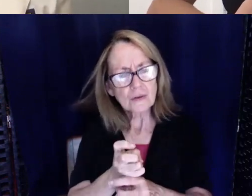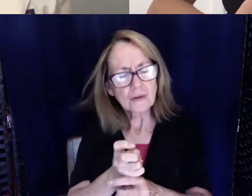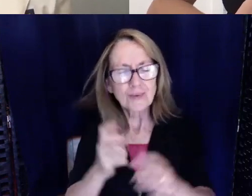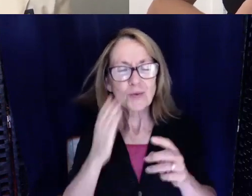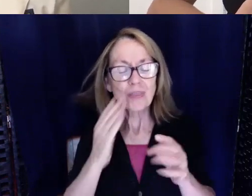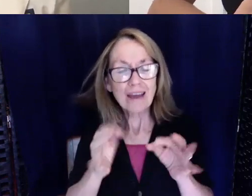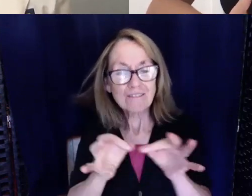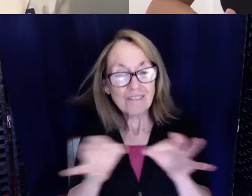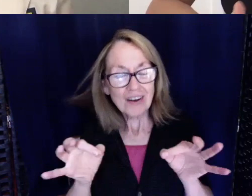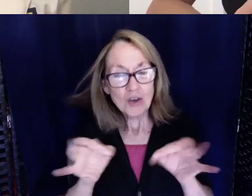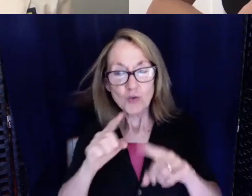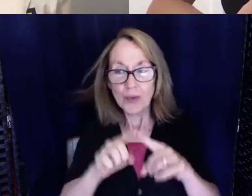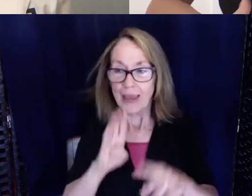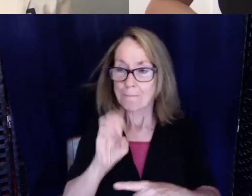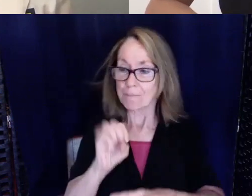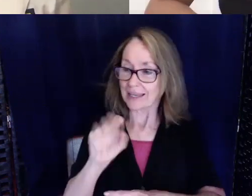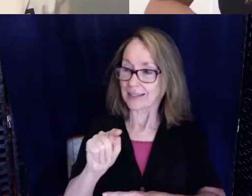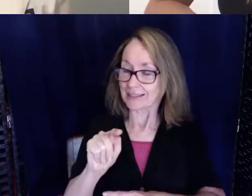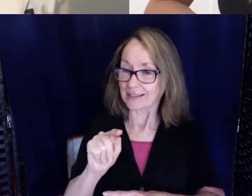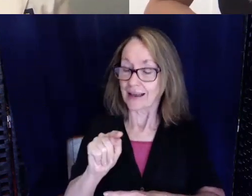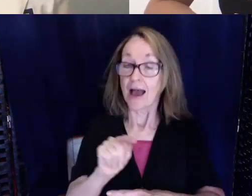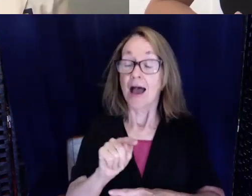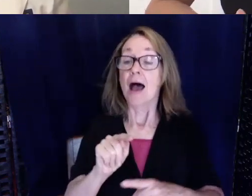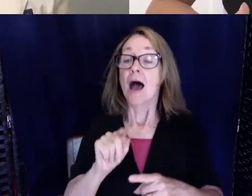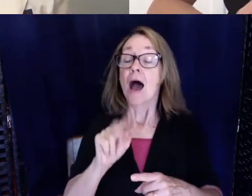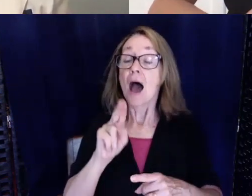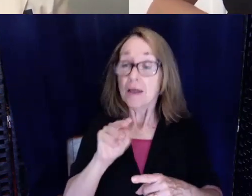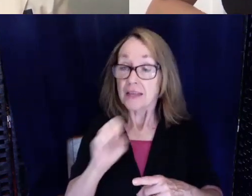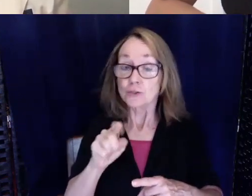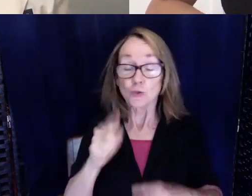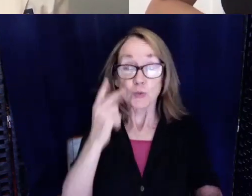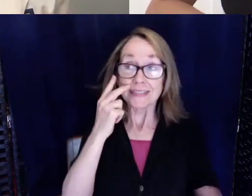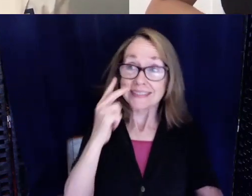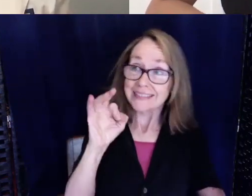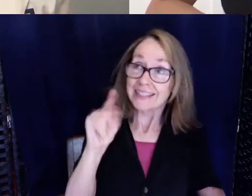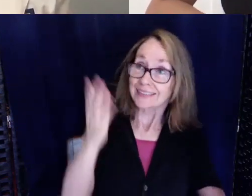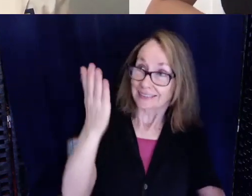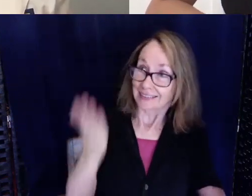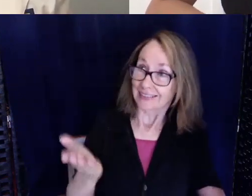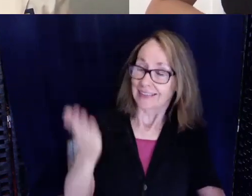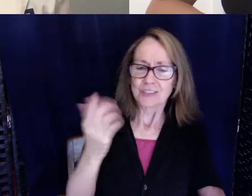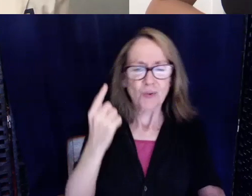"you can't be it unless you see it." So I'm wondering about